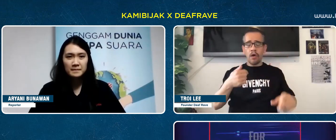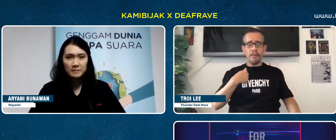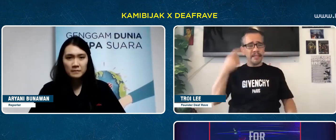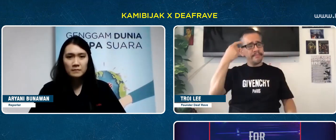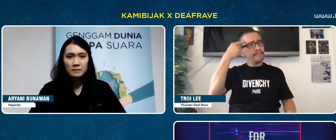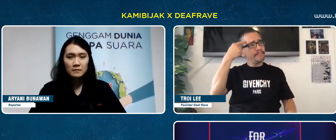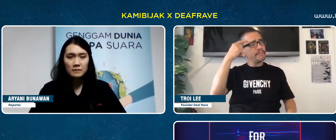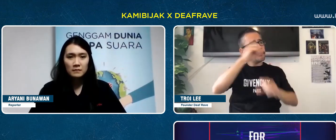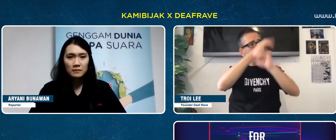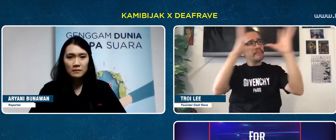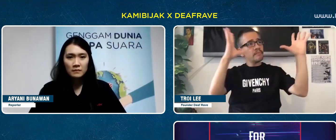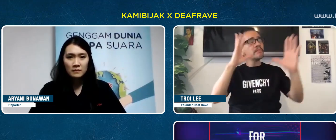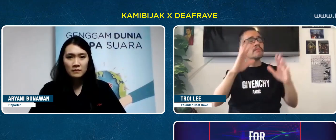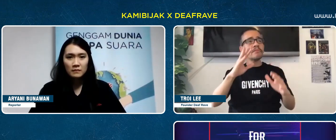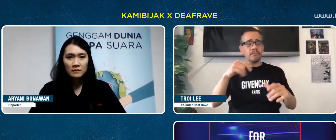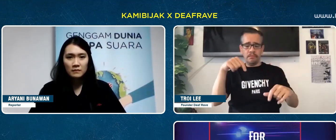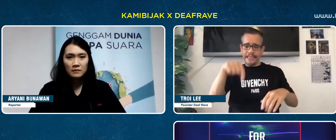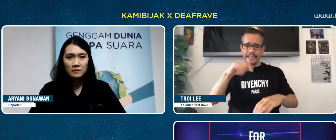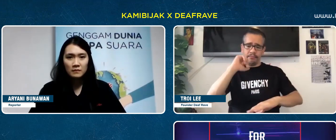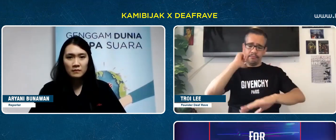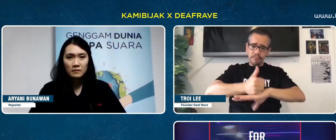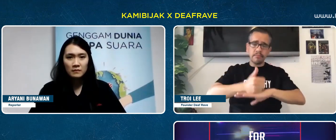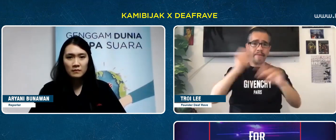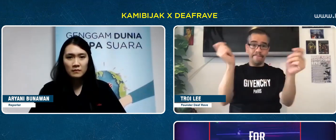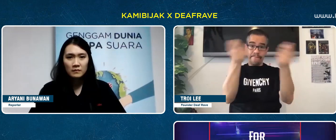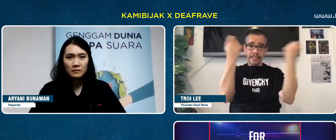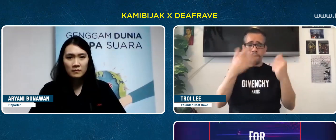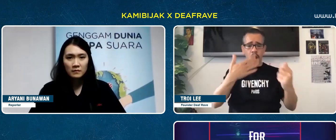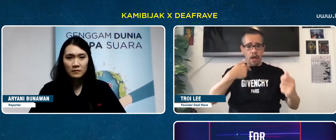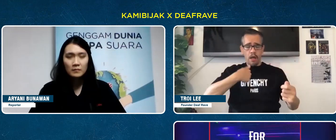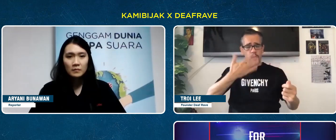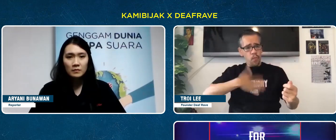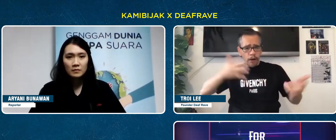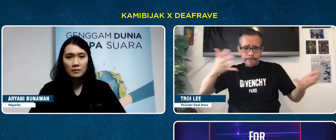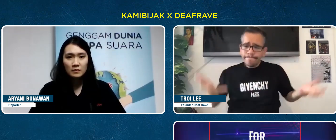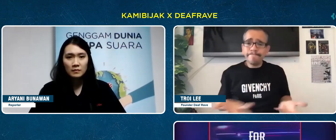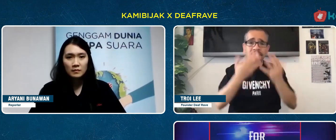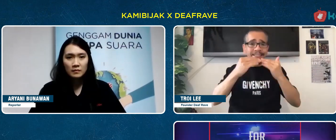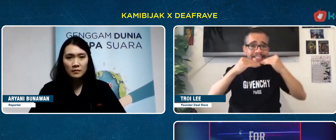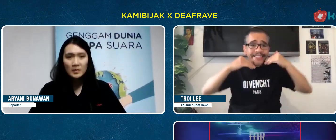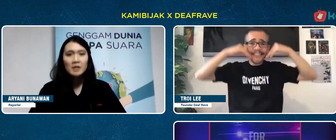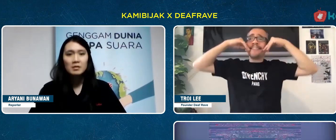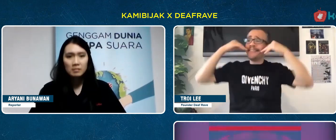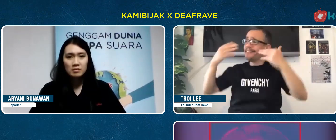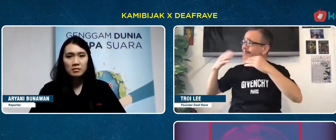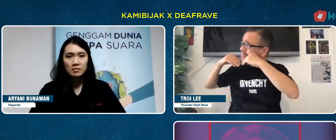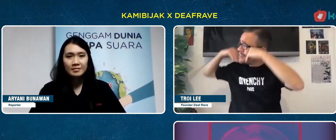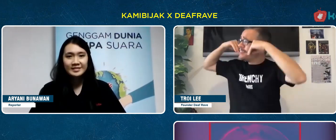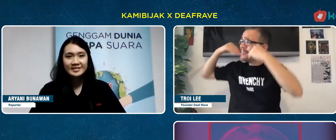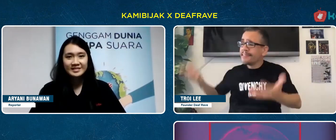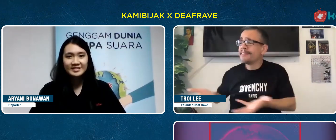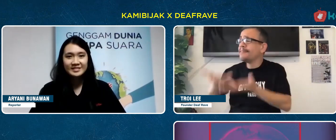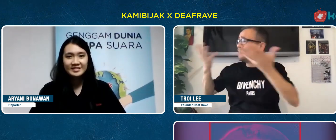So, I have an idea on this Deaf Festival, I want to make them smile.